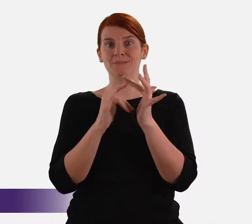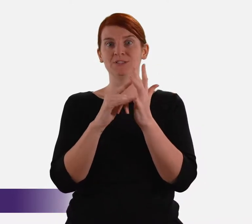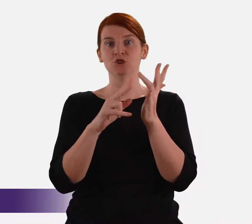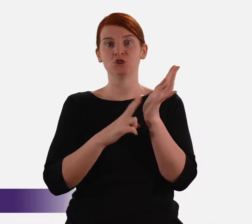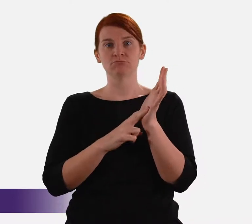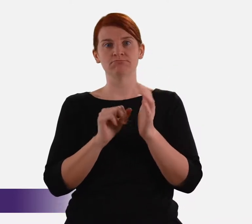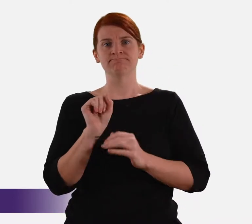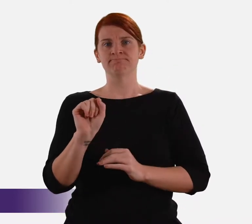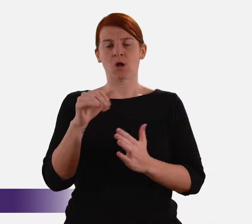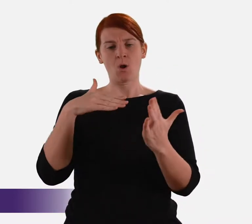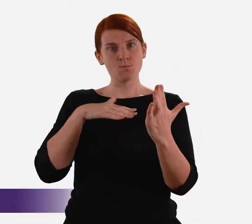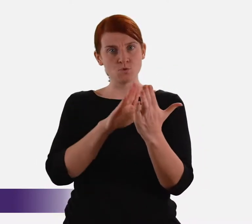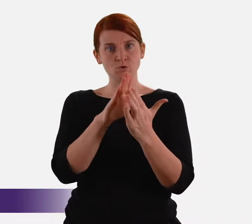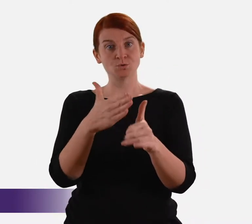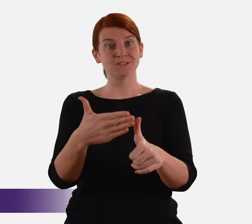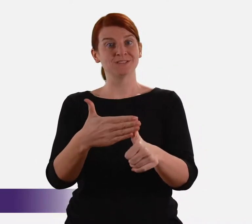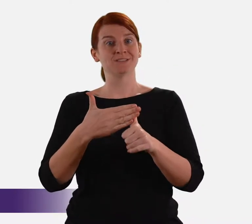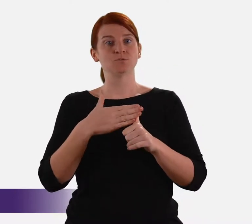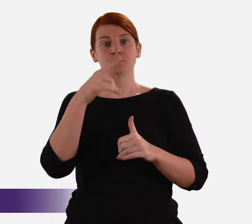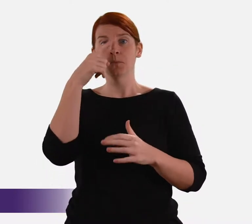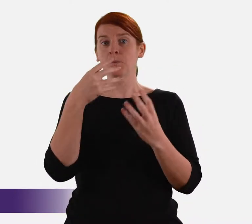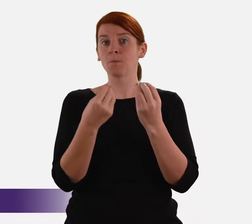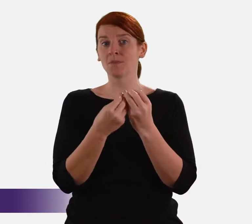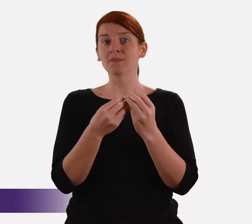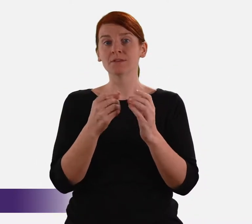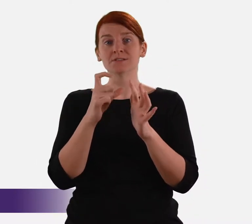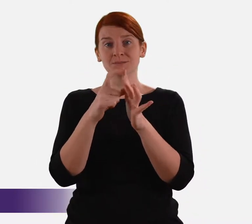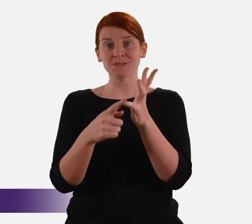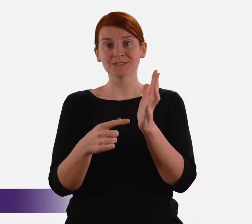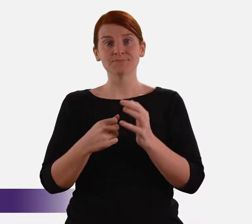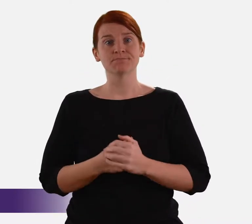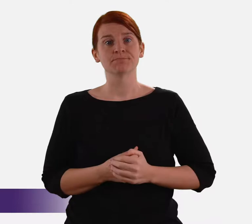Commission’s approach to indigenous people with disability.